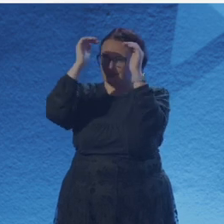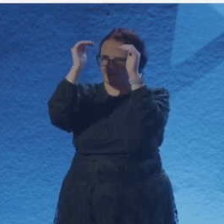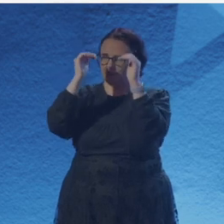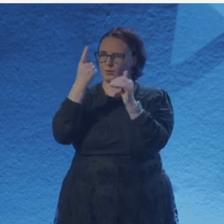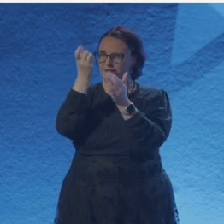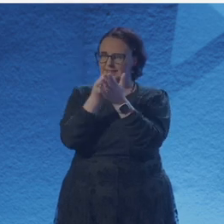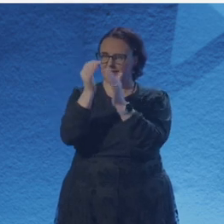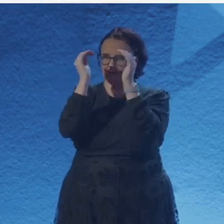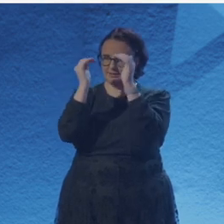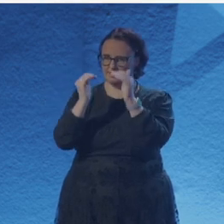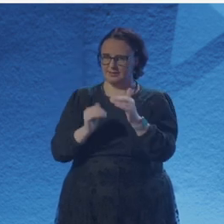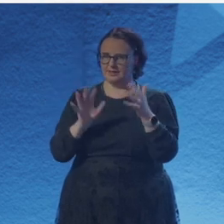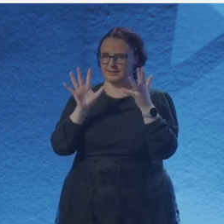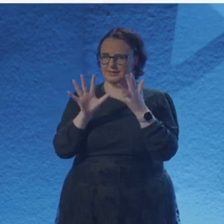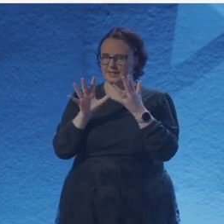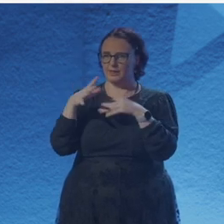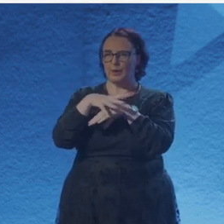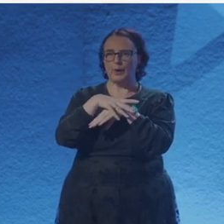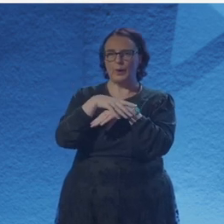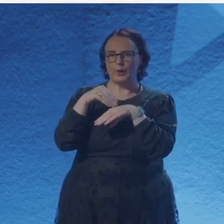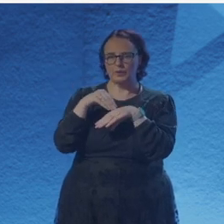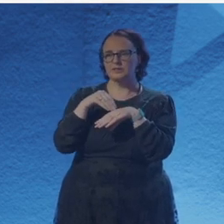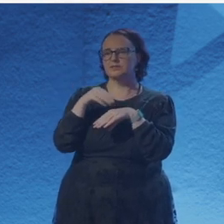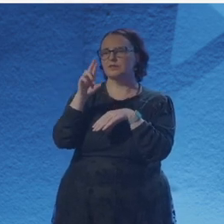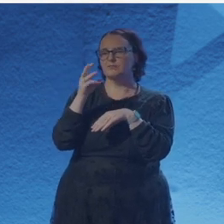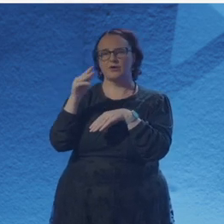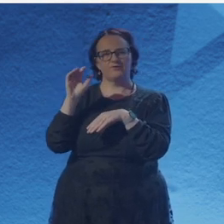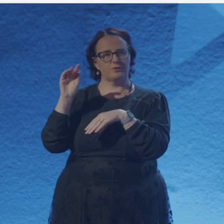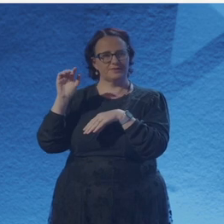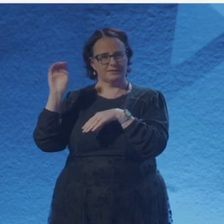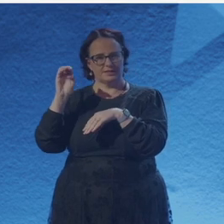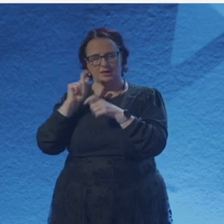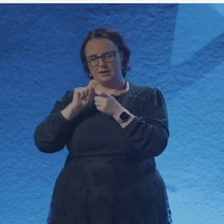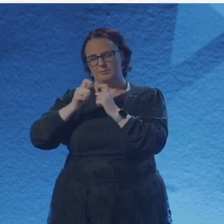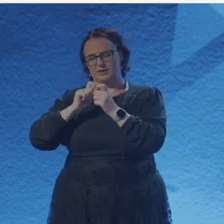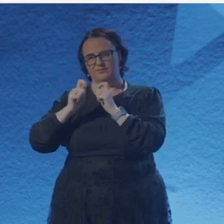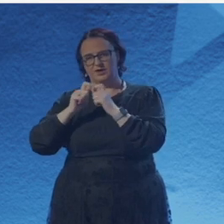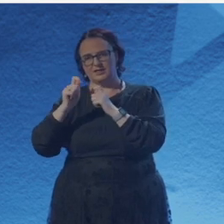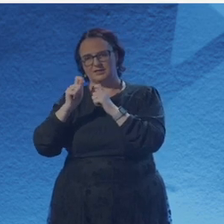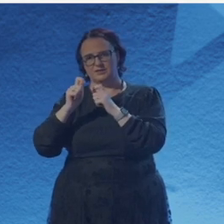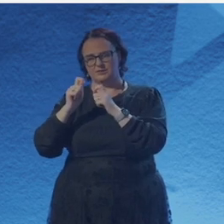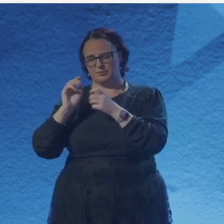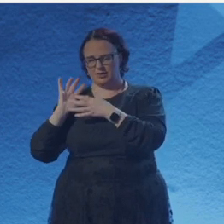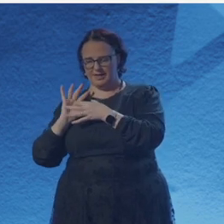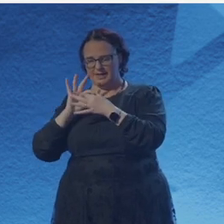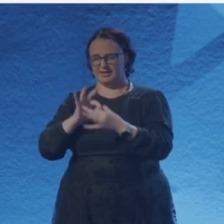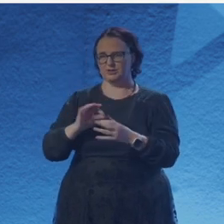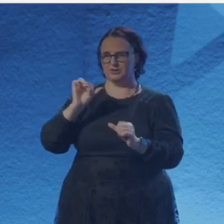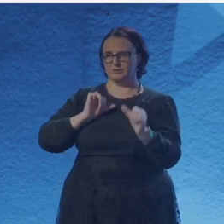I've always loved proverbs. I've come to regard them as short poems in themselves.